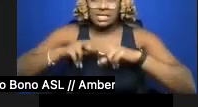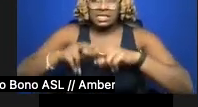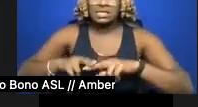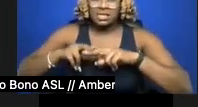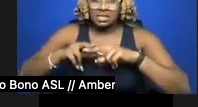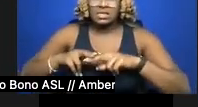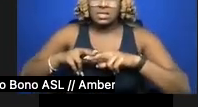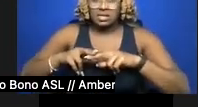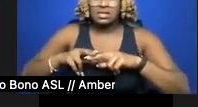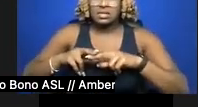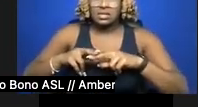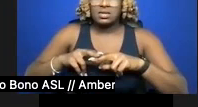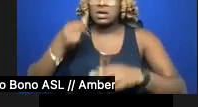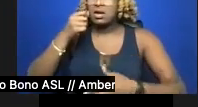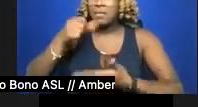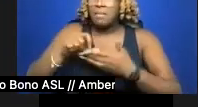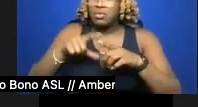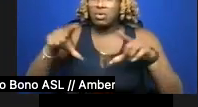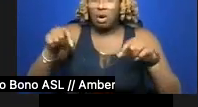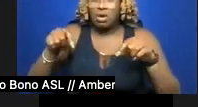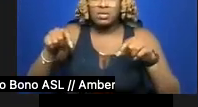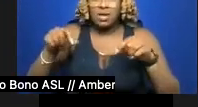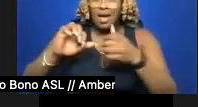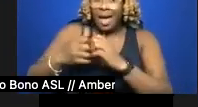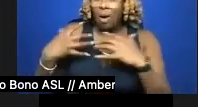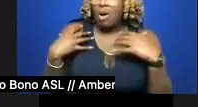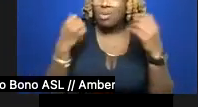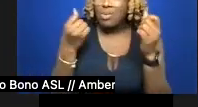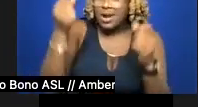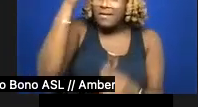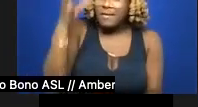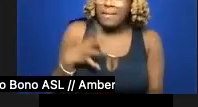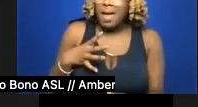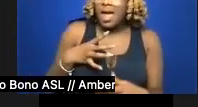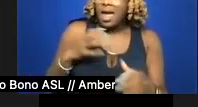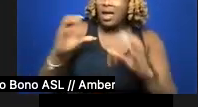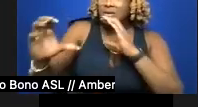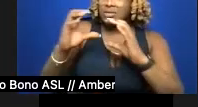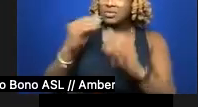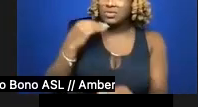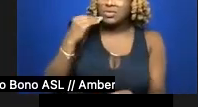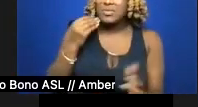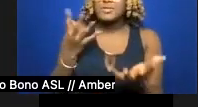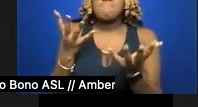Postcards are how a brave man corresponds home. I yearn for the modesty of an envelope,